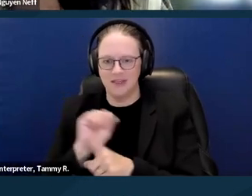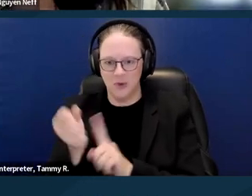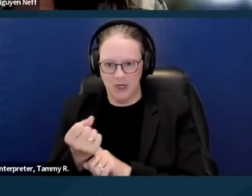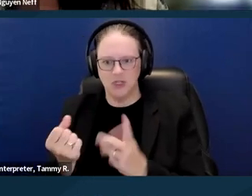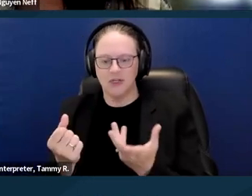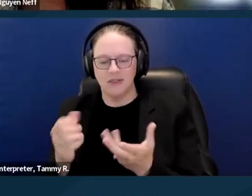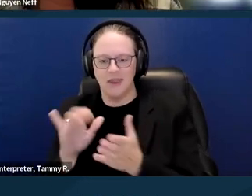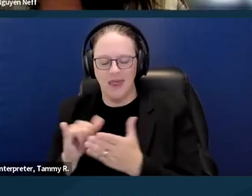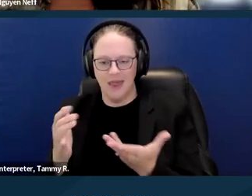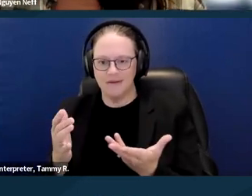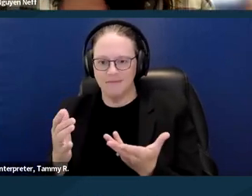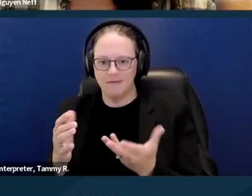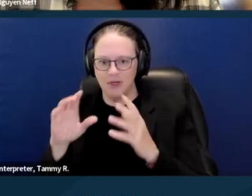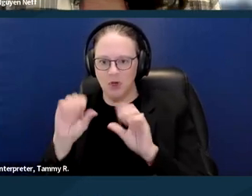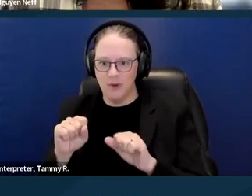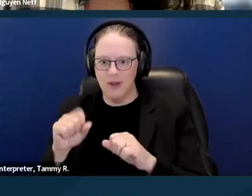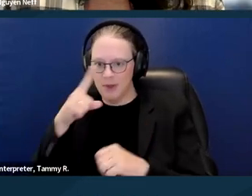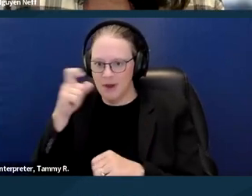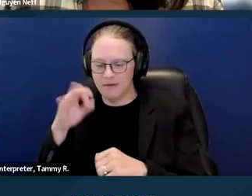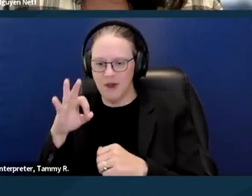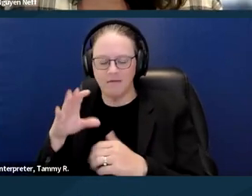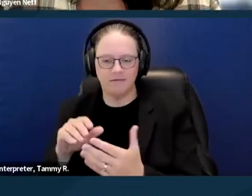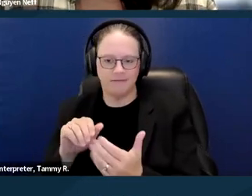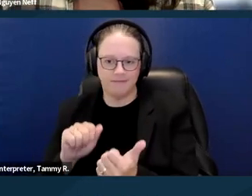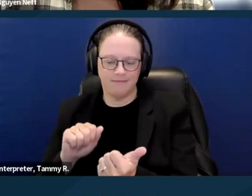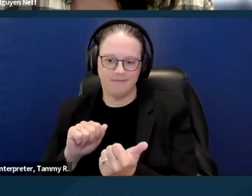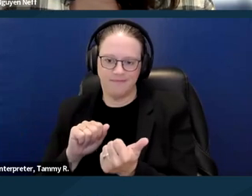So hoarding is, and the diagnostic statistical manual,